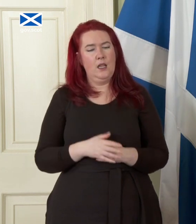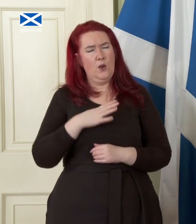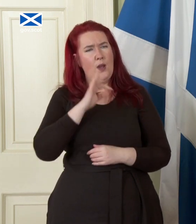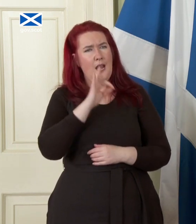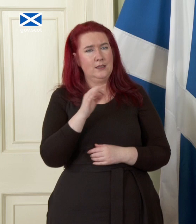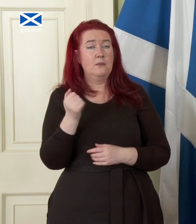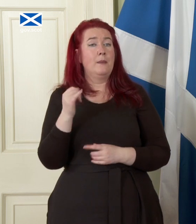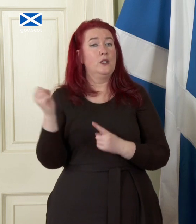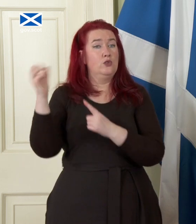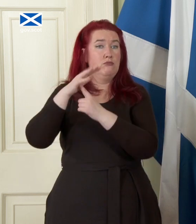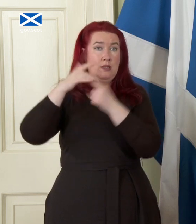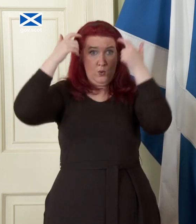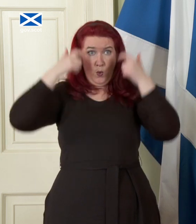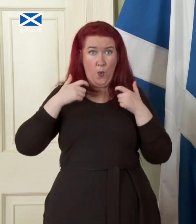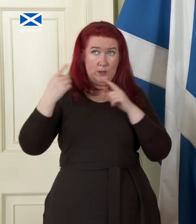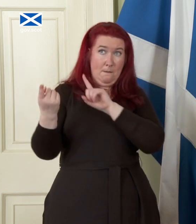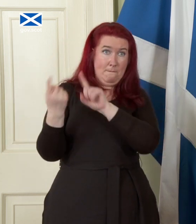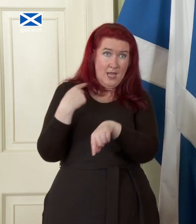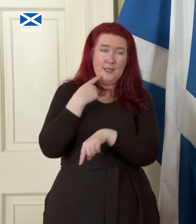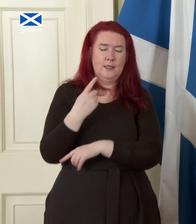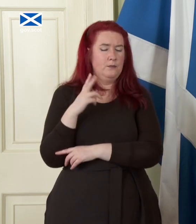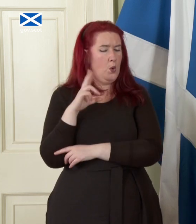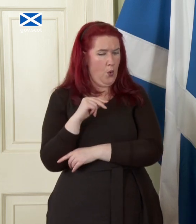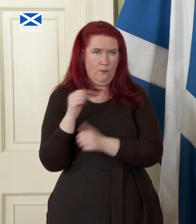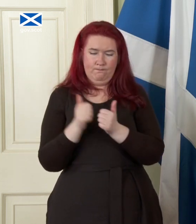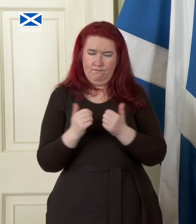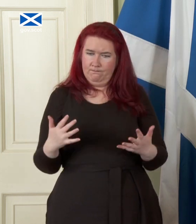Court comes back and says no it does not agree with the Scottish government's case